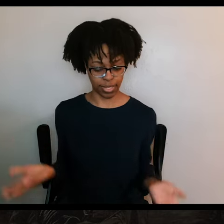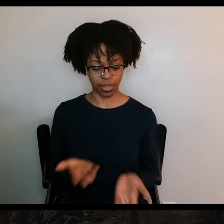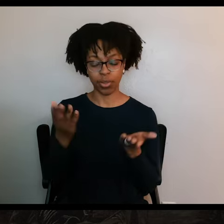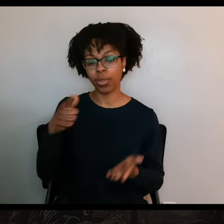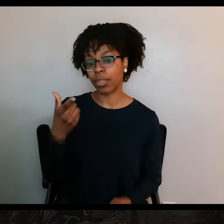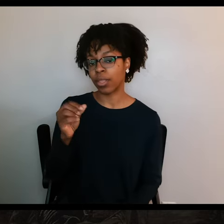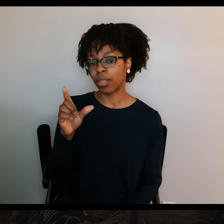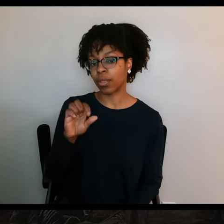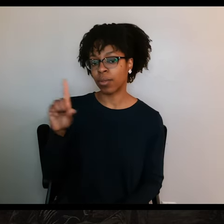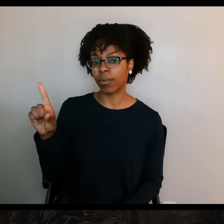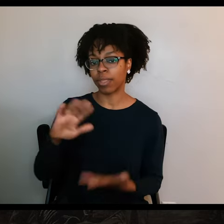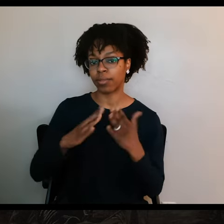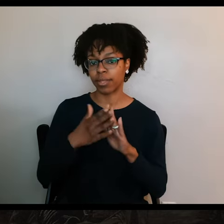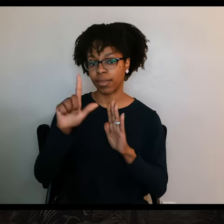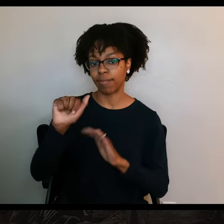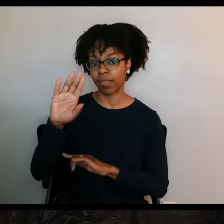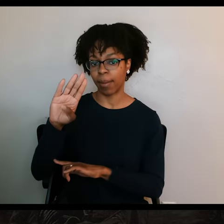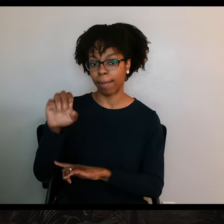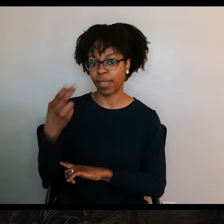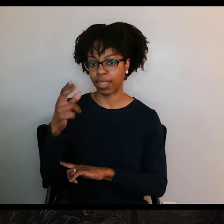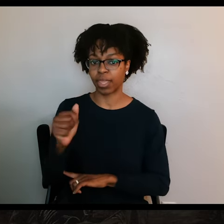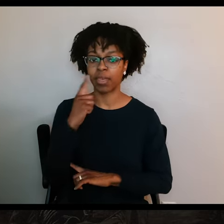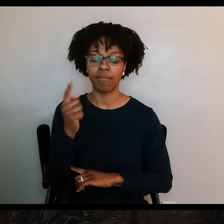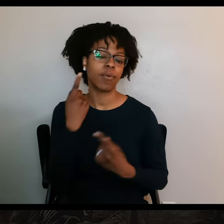to give you a tour of one of the most iconic places of the Texas Revolution.